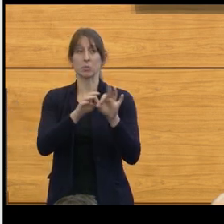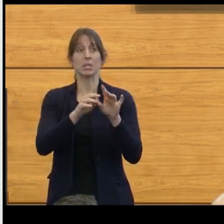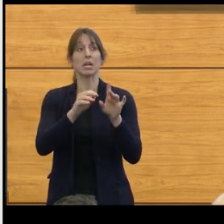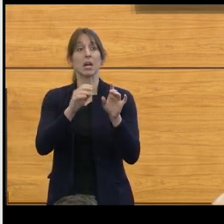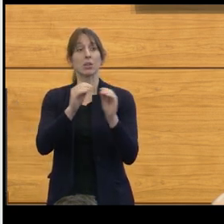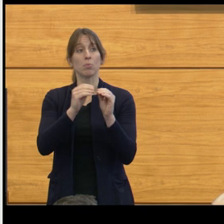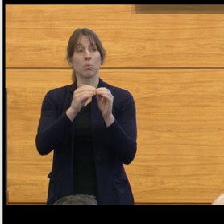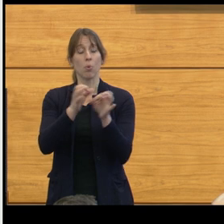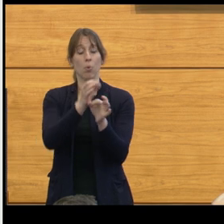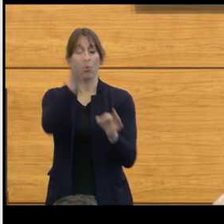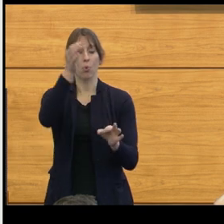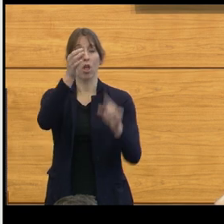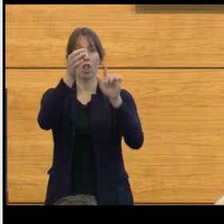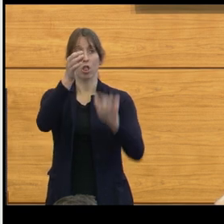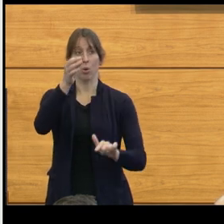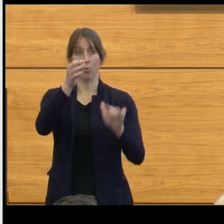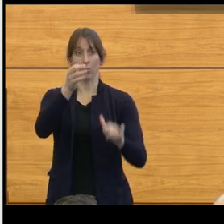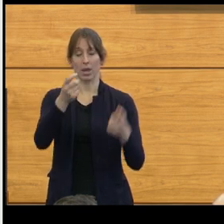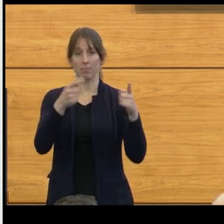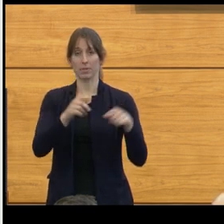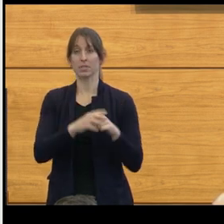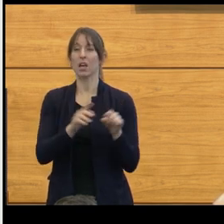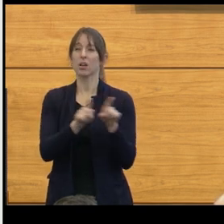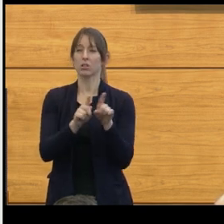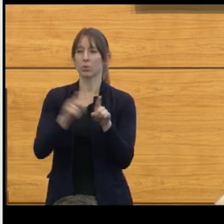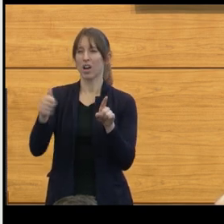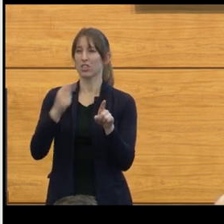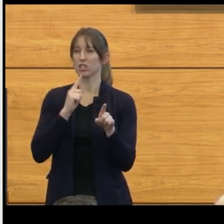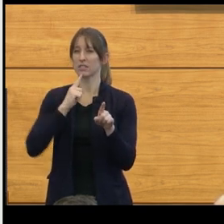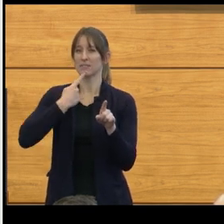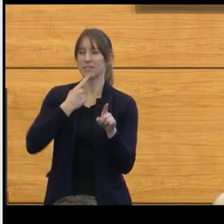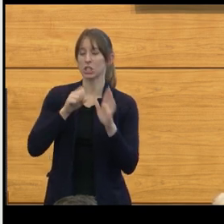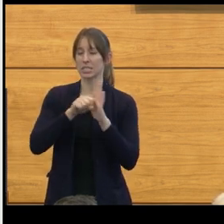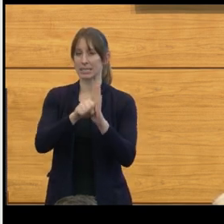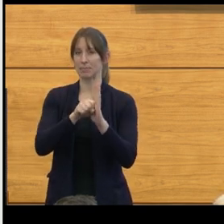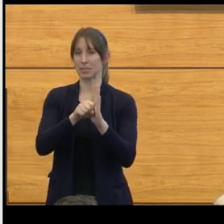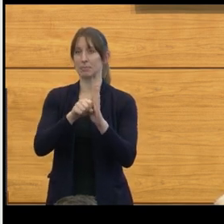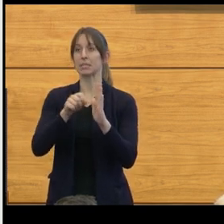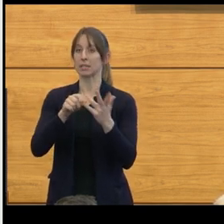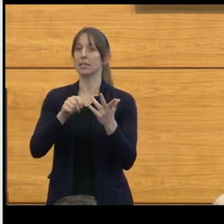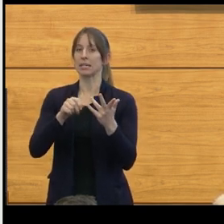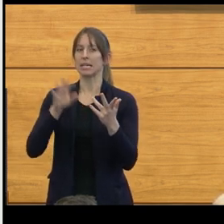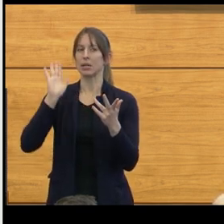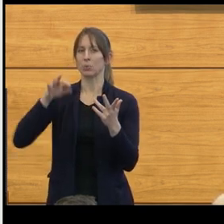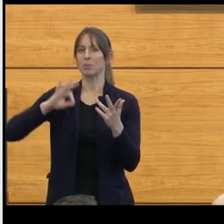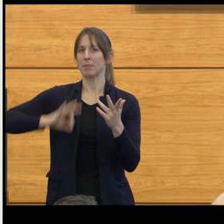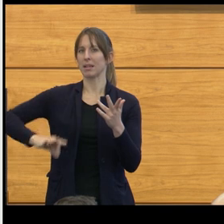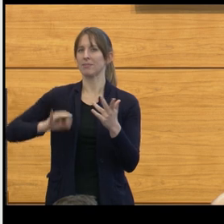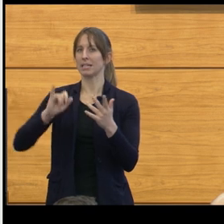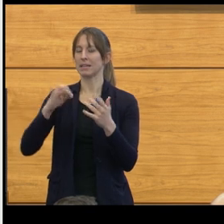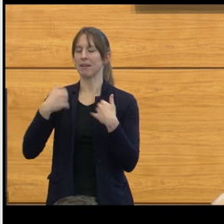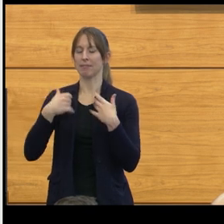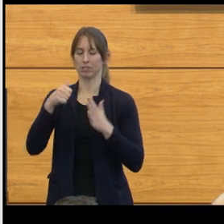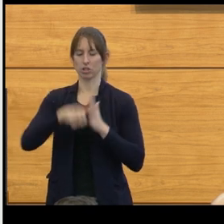And we also know the patients with severe symptoms will in fact benefit from surgery. It's kind of nice to know that there's actually something,